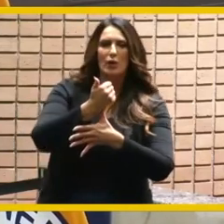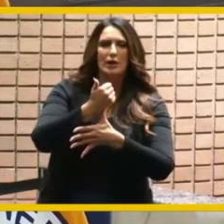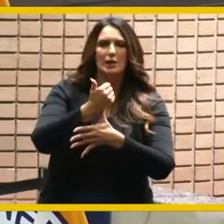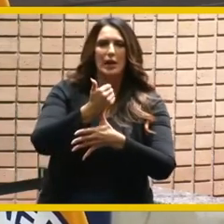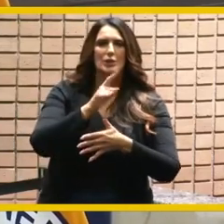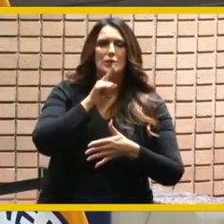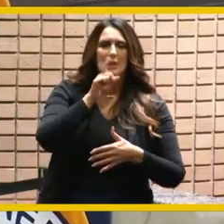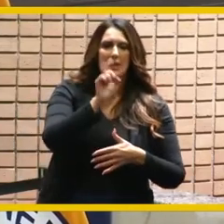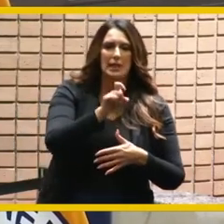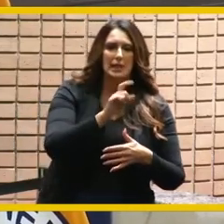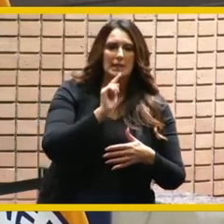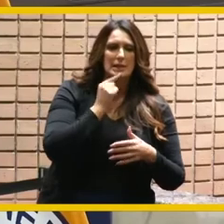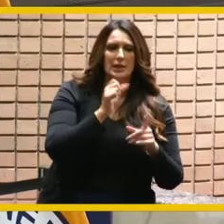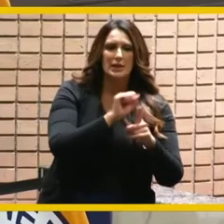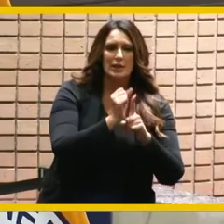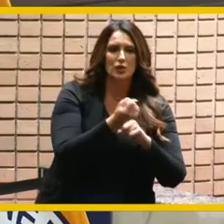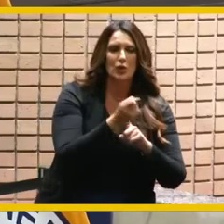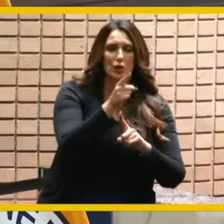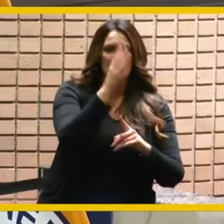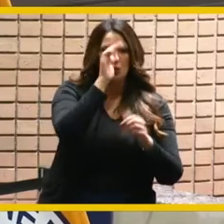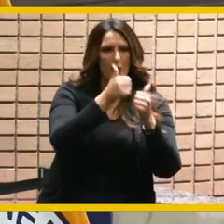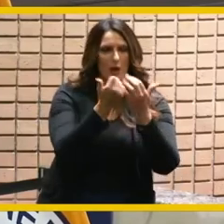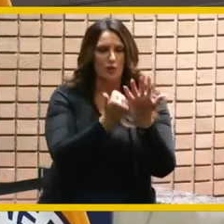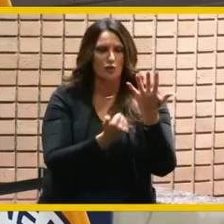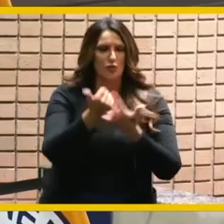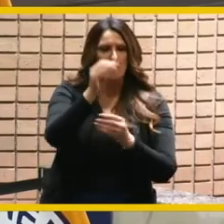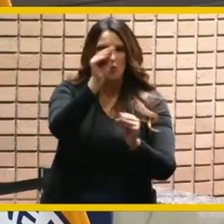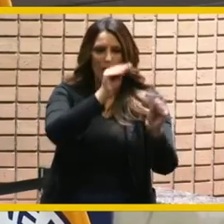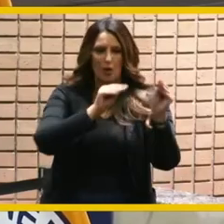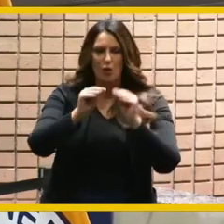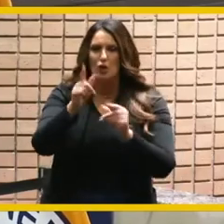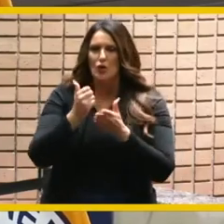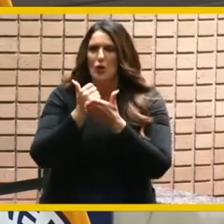and smartly align the location of that housing with job and transportation